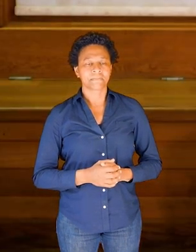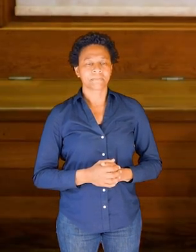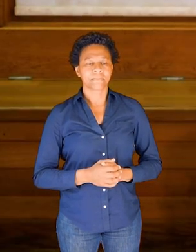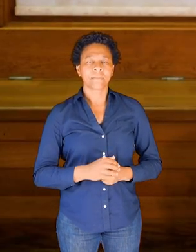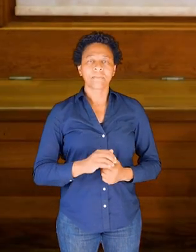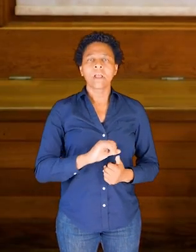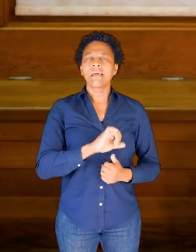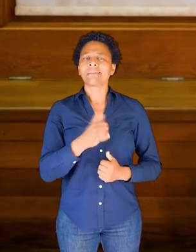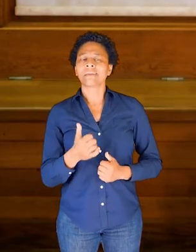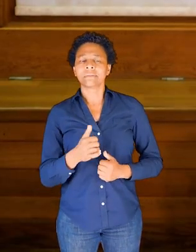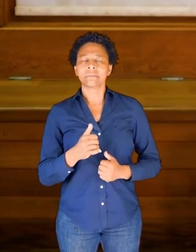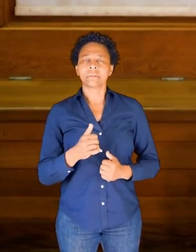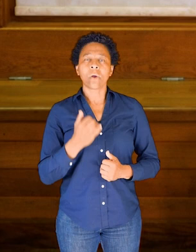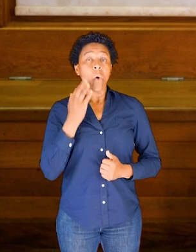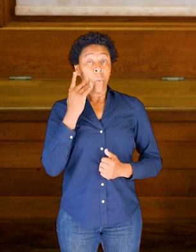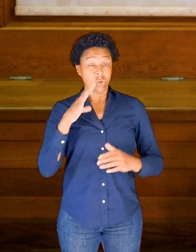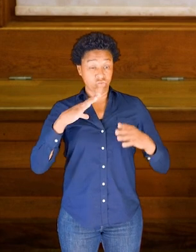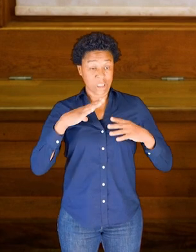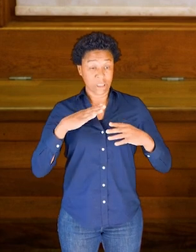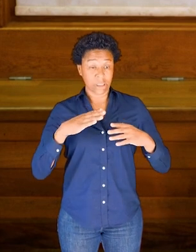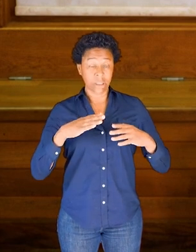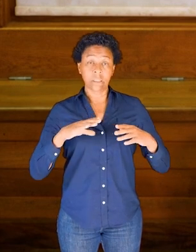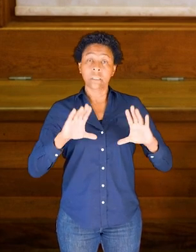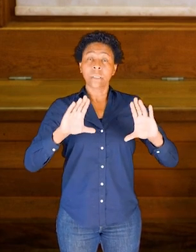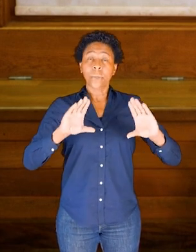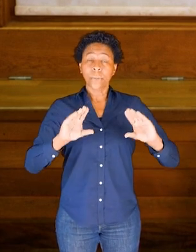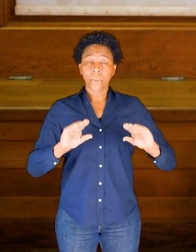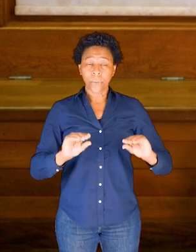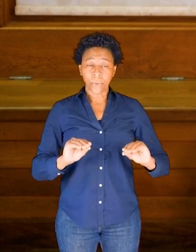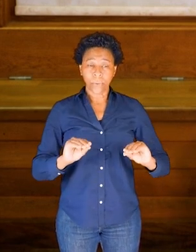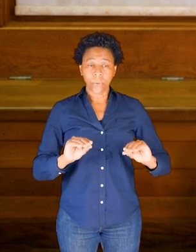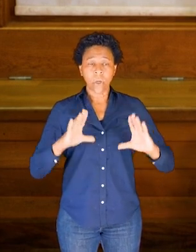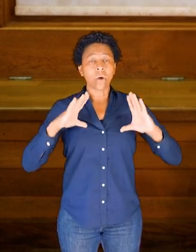And then taking a rest before we continue.